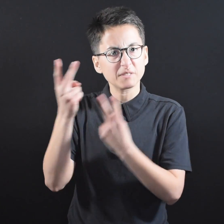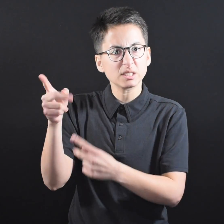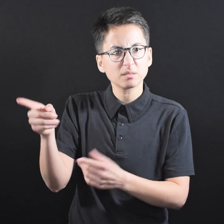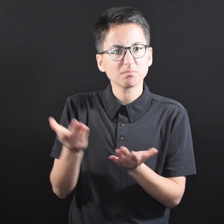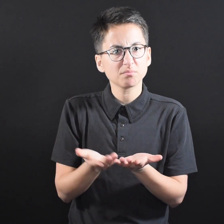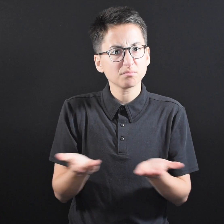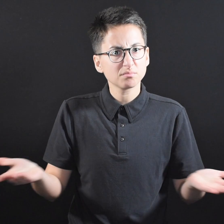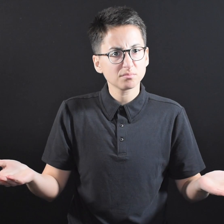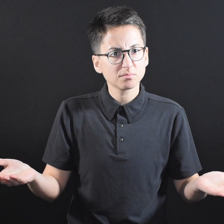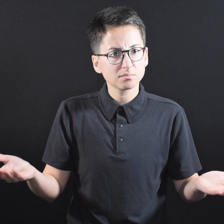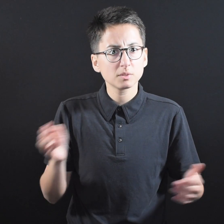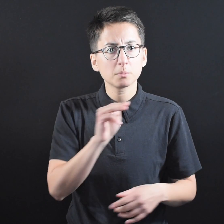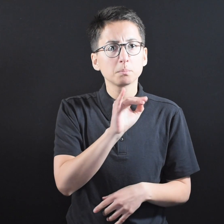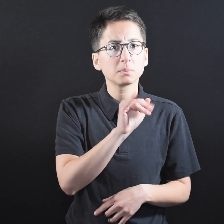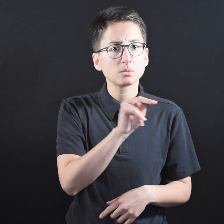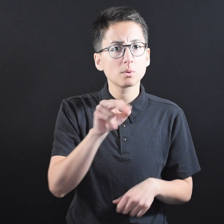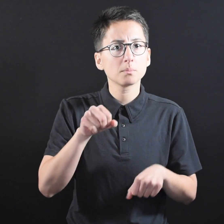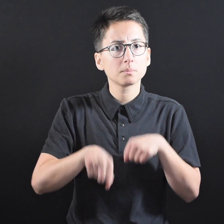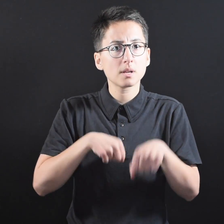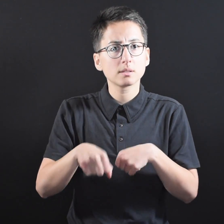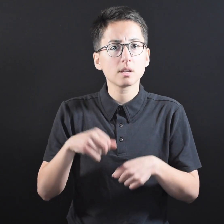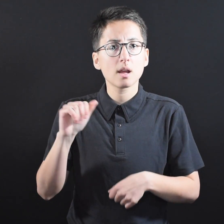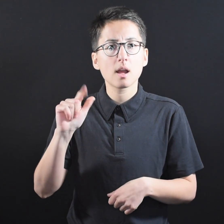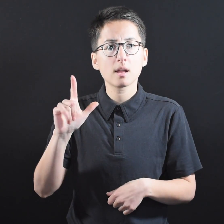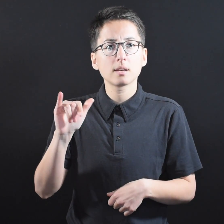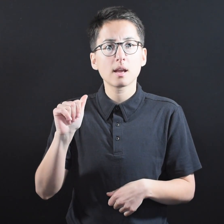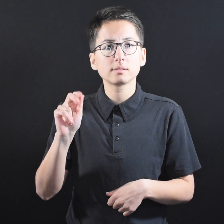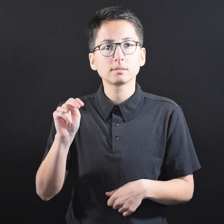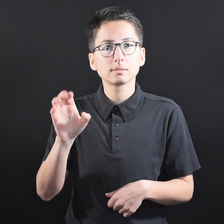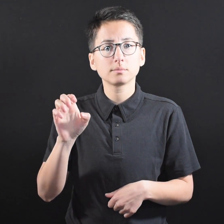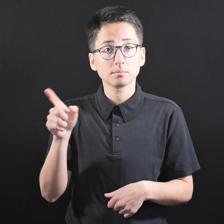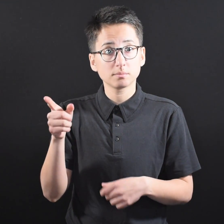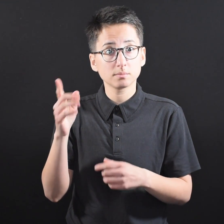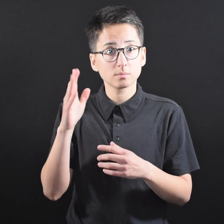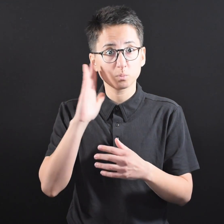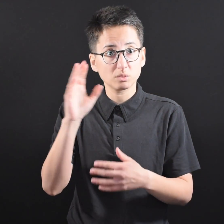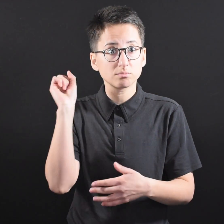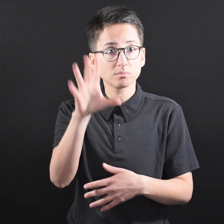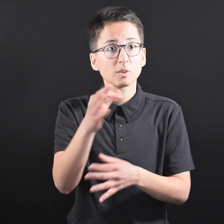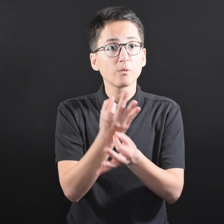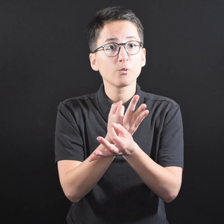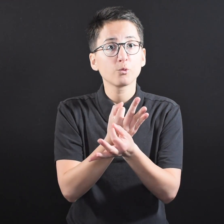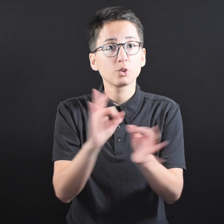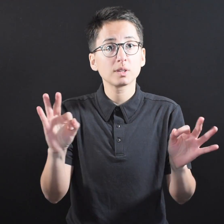visit the Minnesota Bicycle Alliance website to get a free Minnesota bicycling handbook.